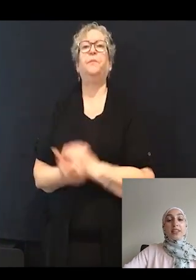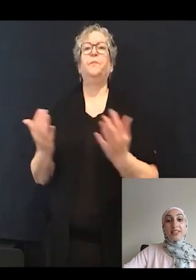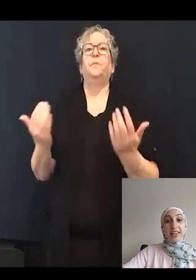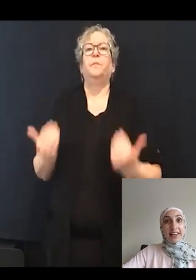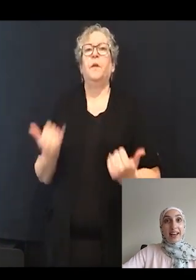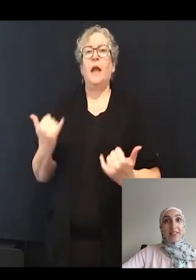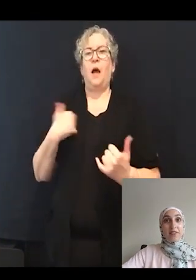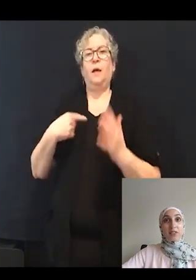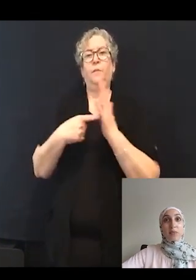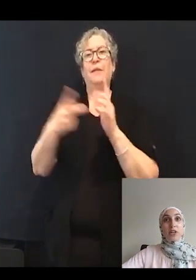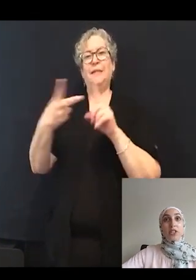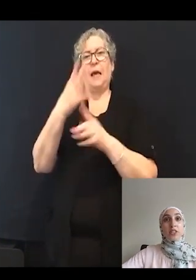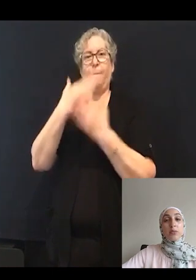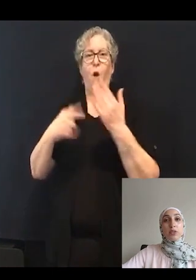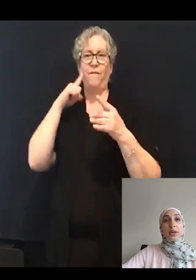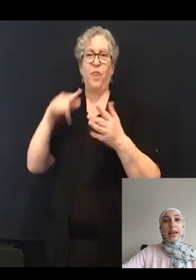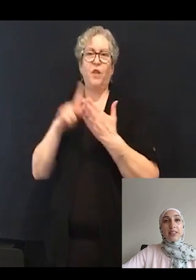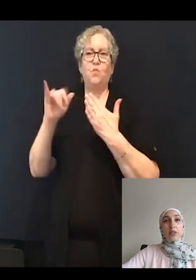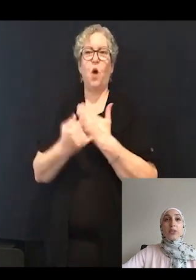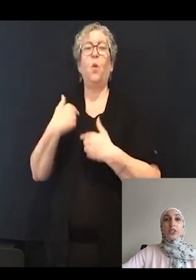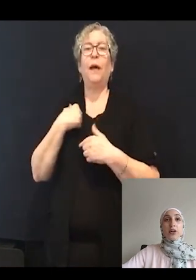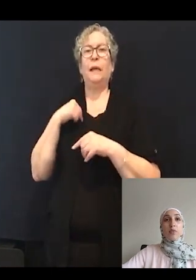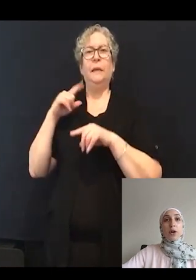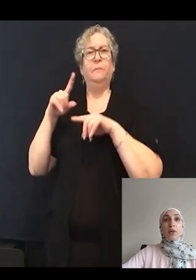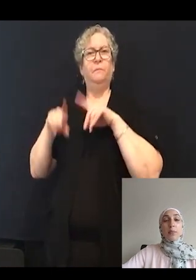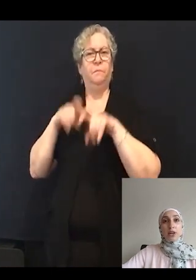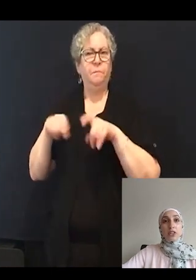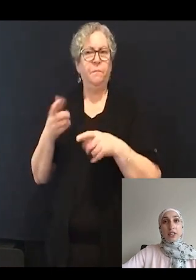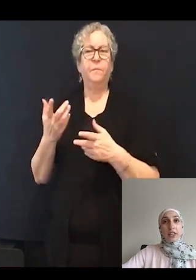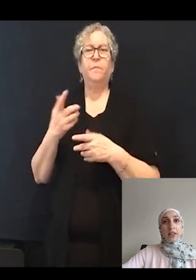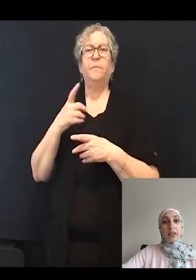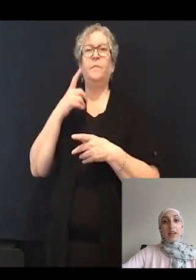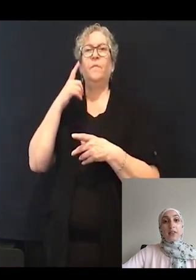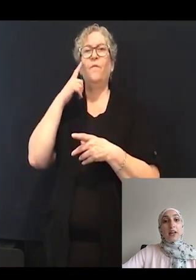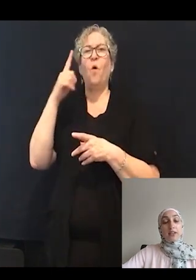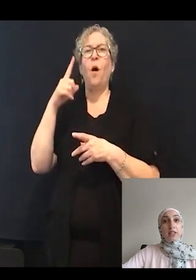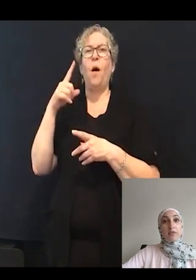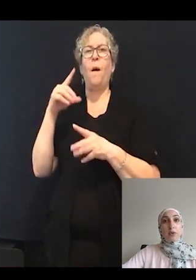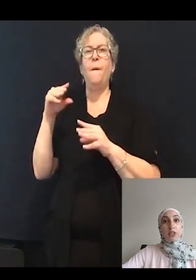of this project in which we ask the question of whether modulating the L-type voltage gated calcium